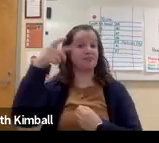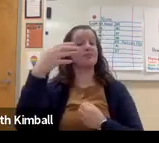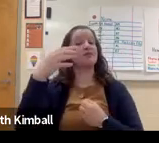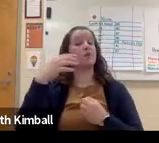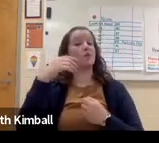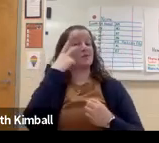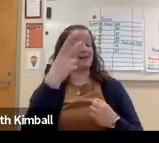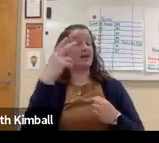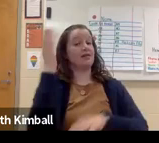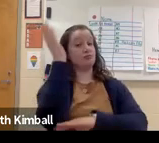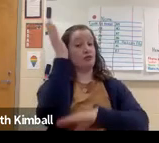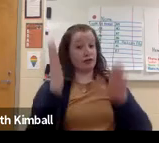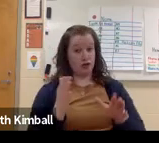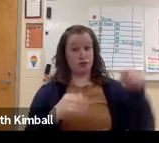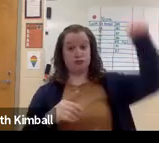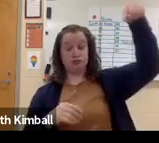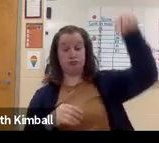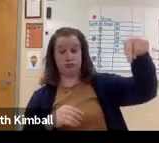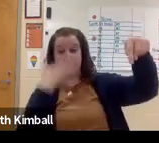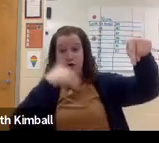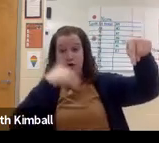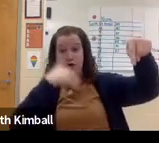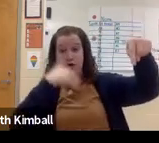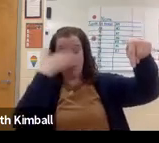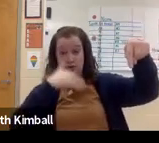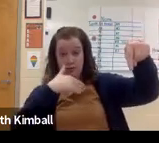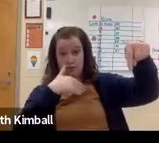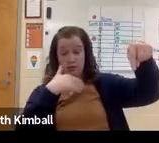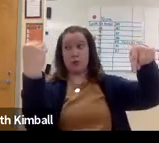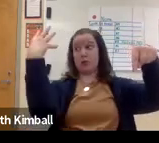And so a college level workshop. You can see the presenter there on the left